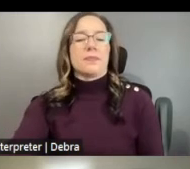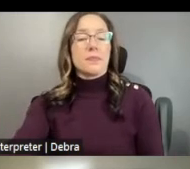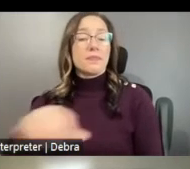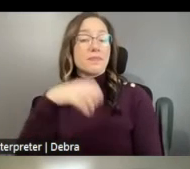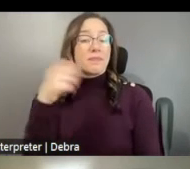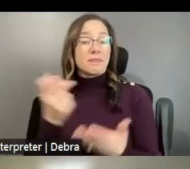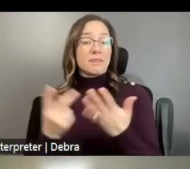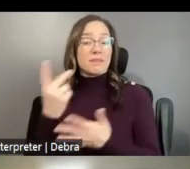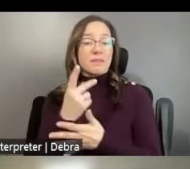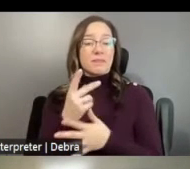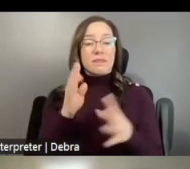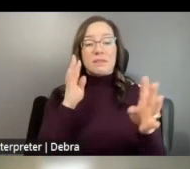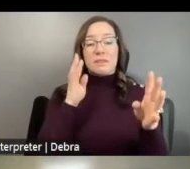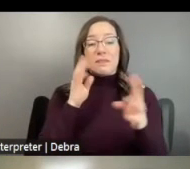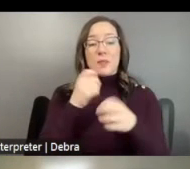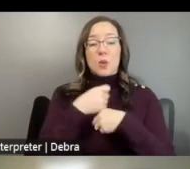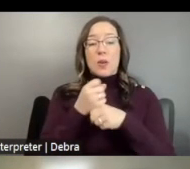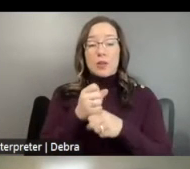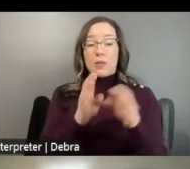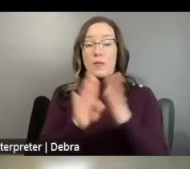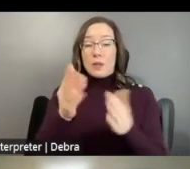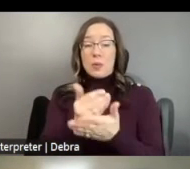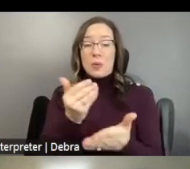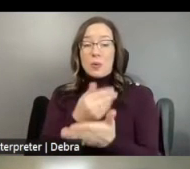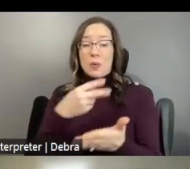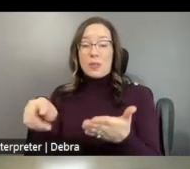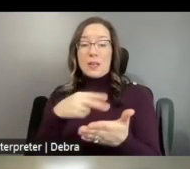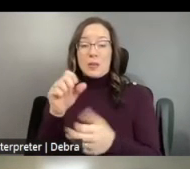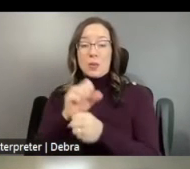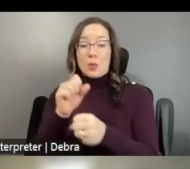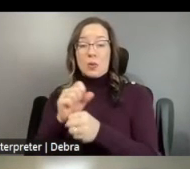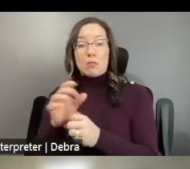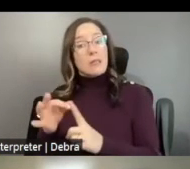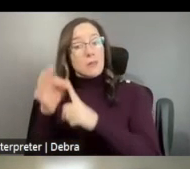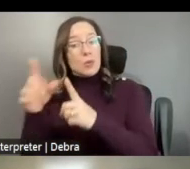AND DEVELOPMENT OF NEW DANCE WORKS ESPECIALLY BY ARTISTS AND COMPANIES WHO HAVE HISTORICALLY BEEN